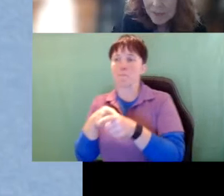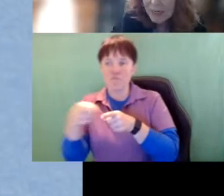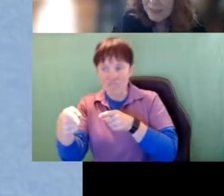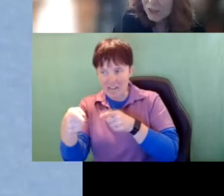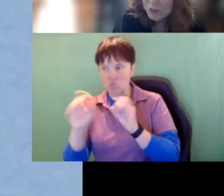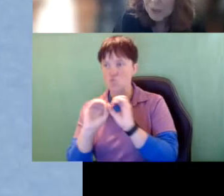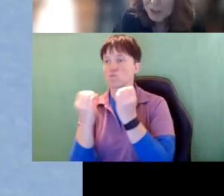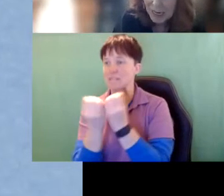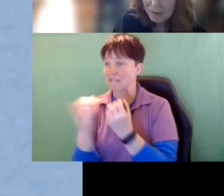like interpreters have